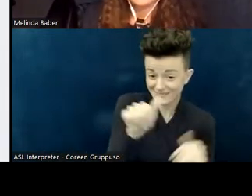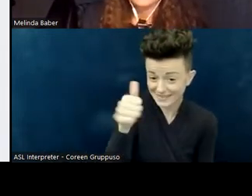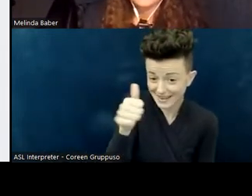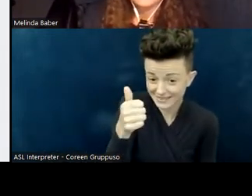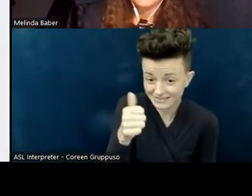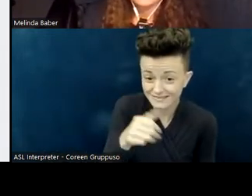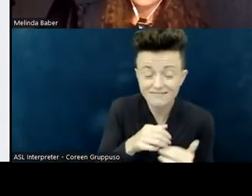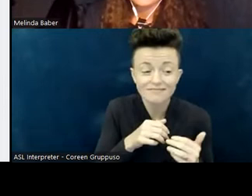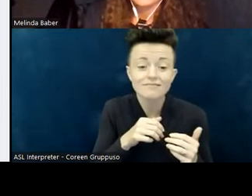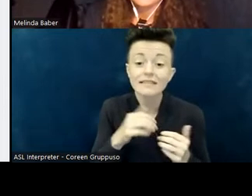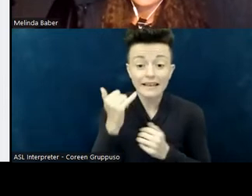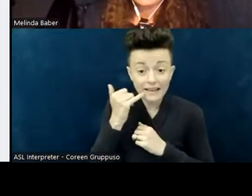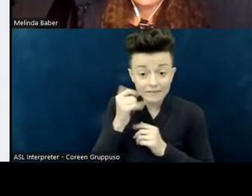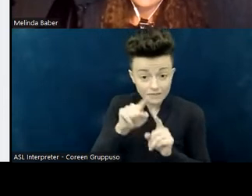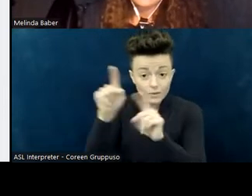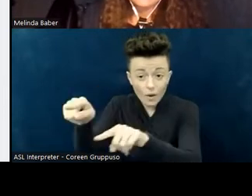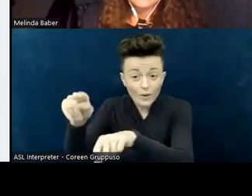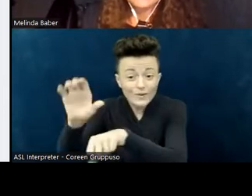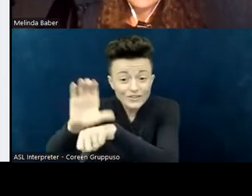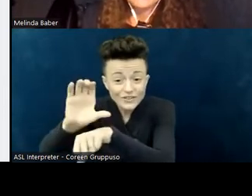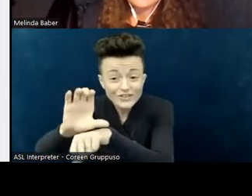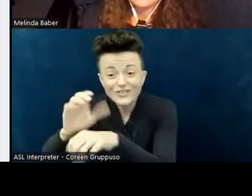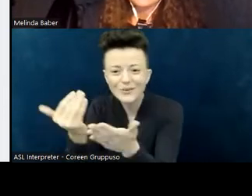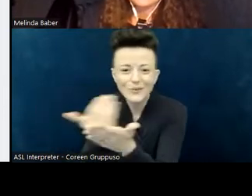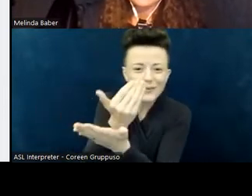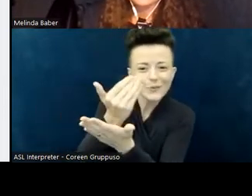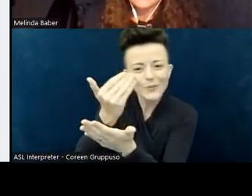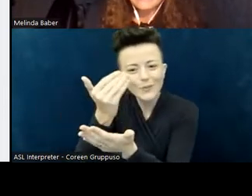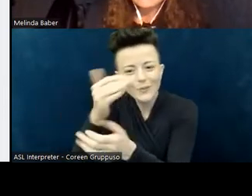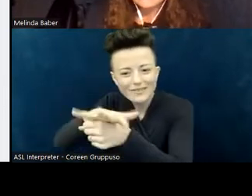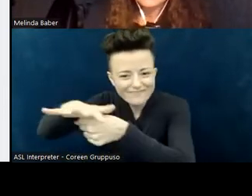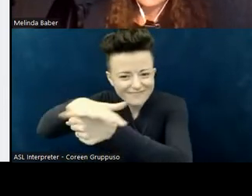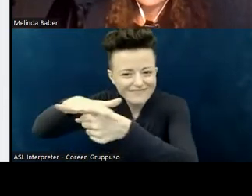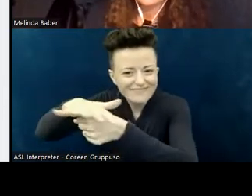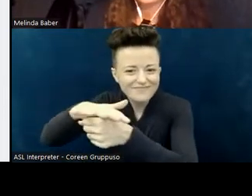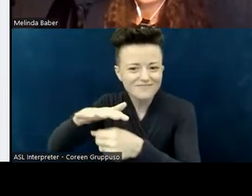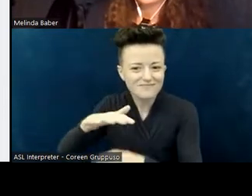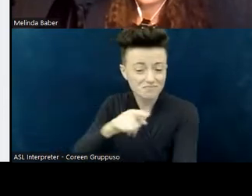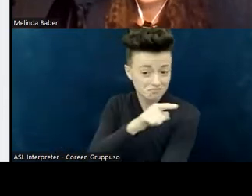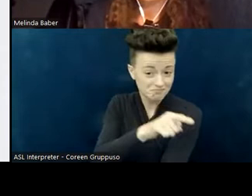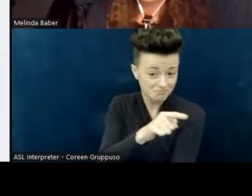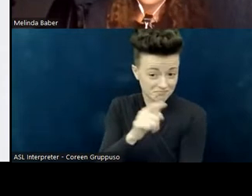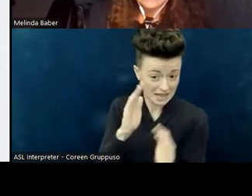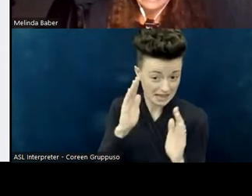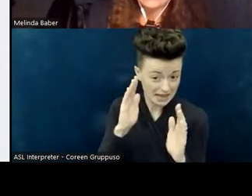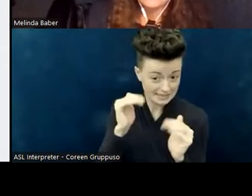if you're going to a new faith community, do you have the expectation that you will be asked